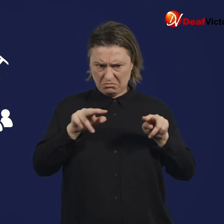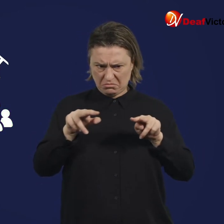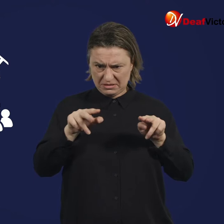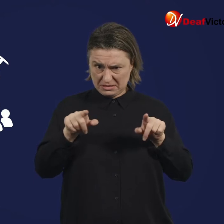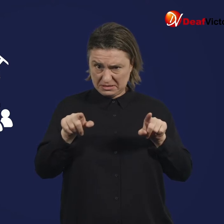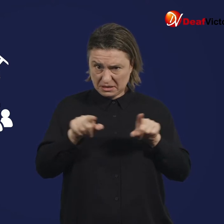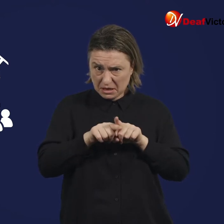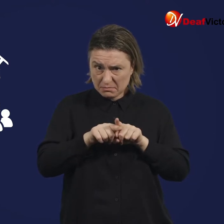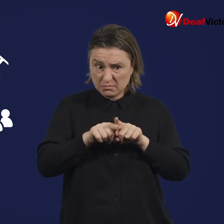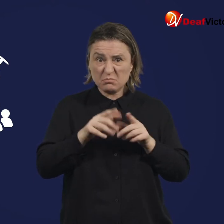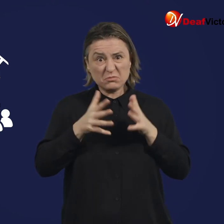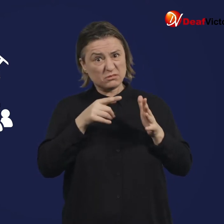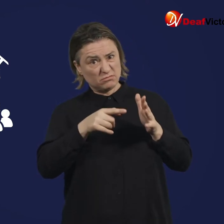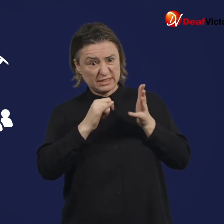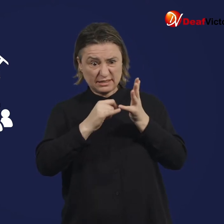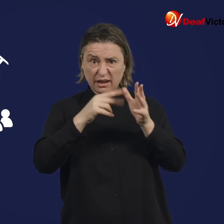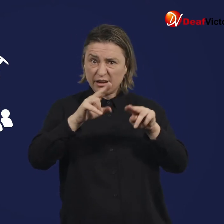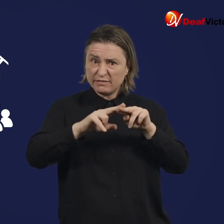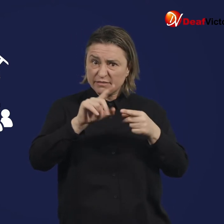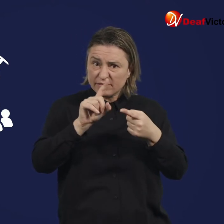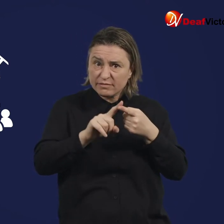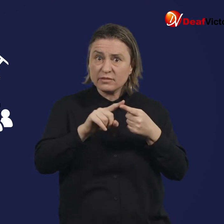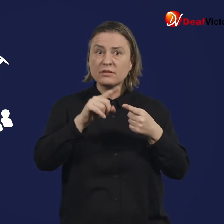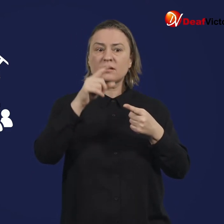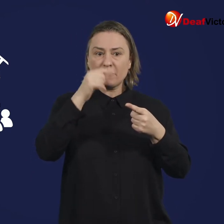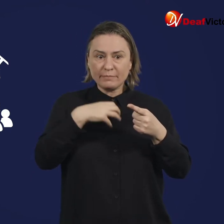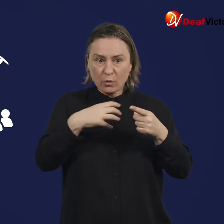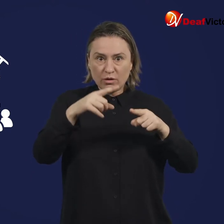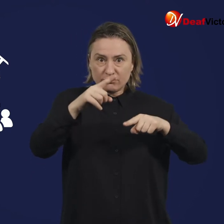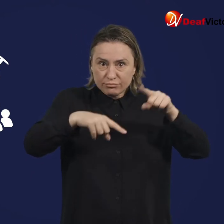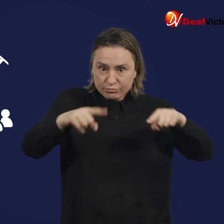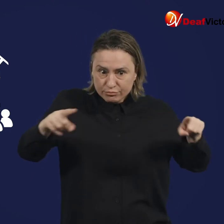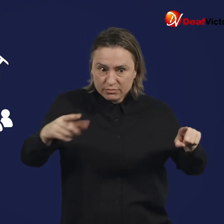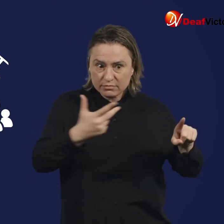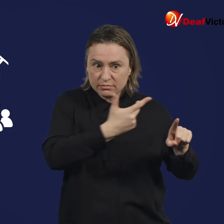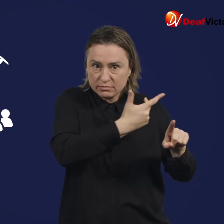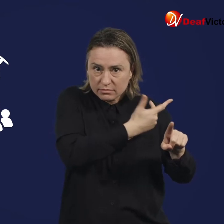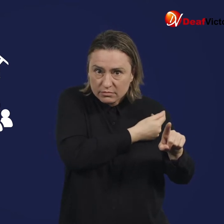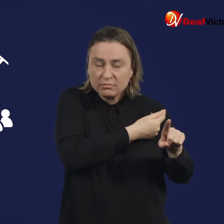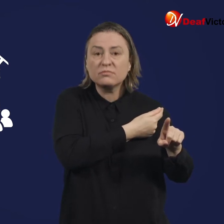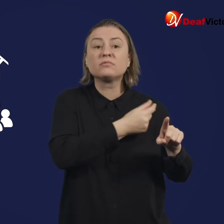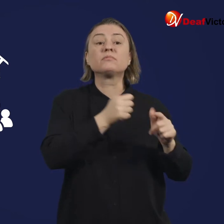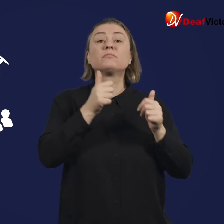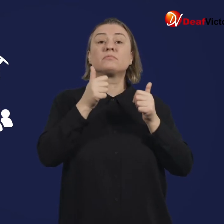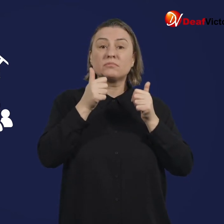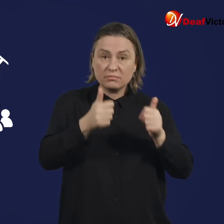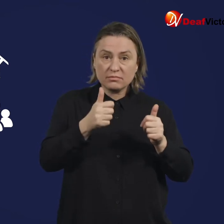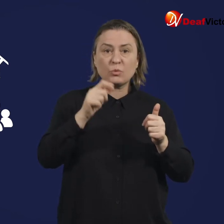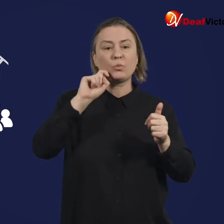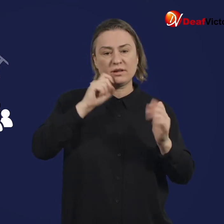If the results are comparable between the two groups of participants, the vaccination is deemed to be safe for use.